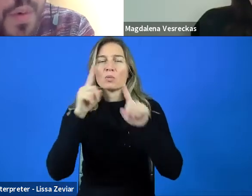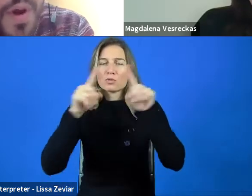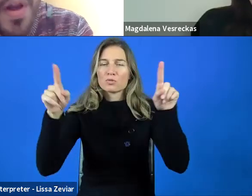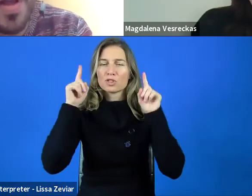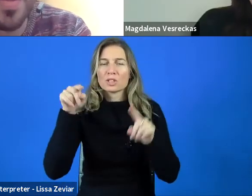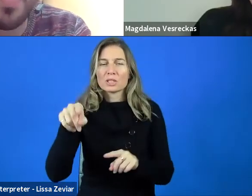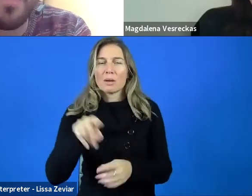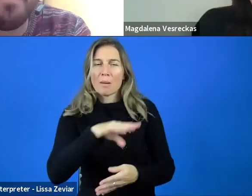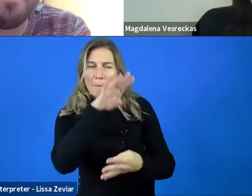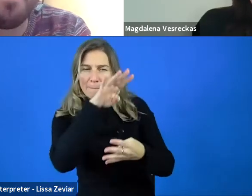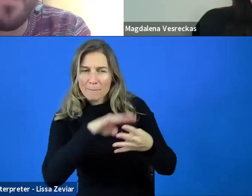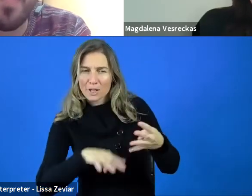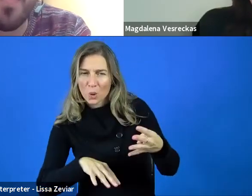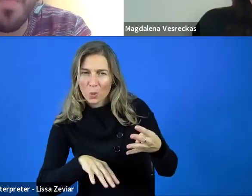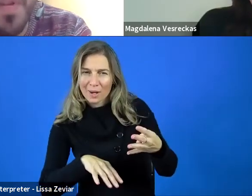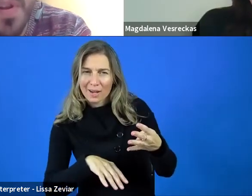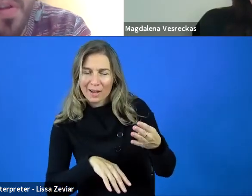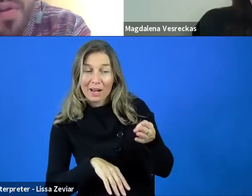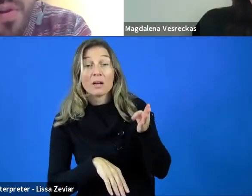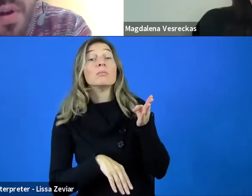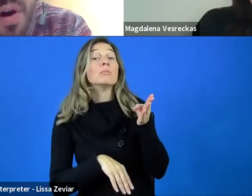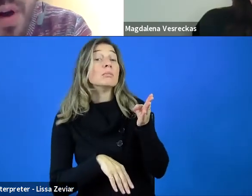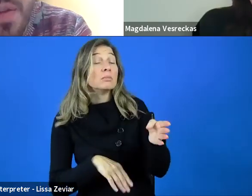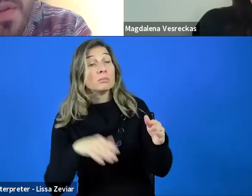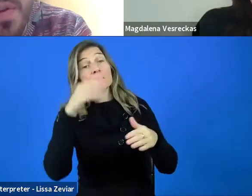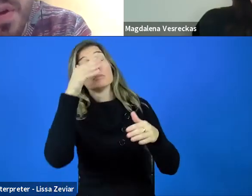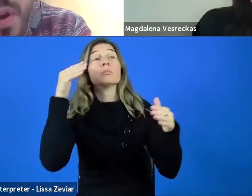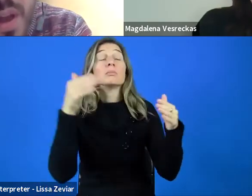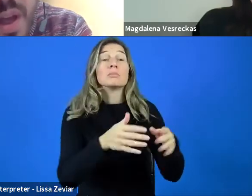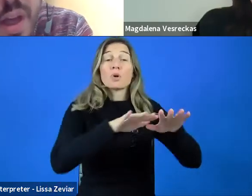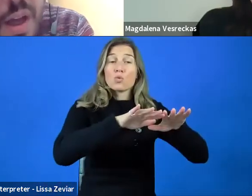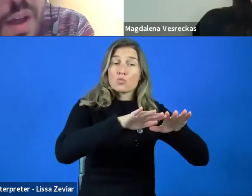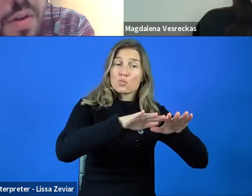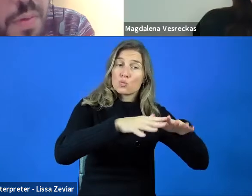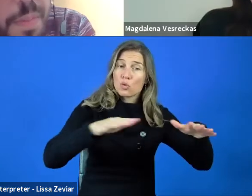who will focus on the presentation of Horizon Europe,